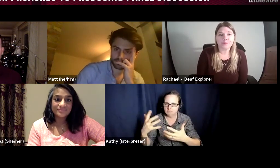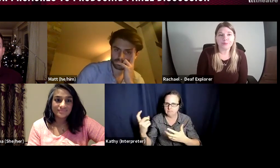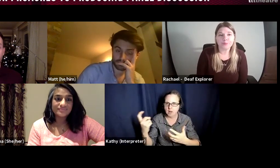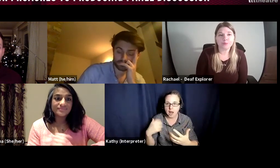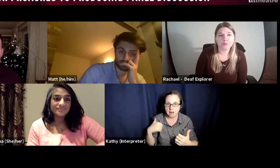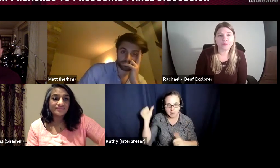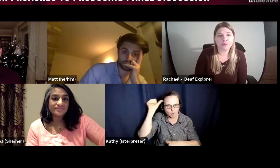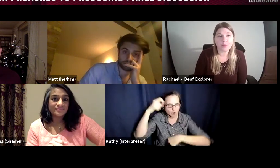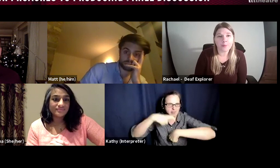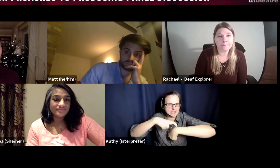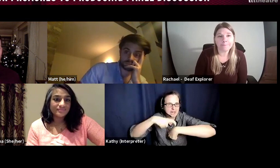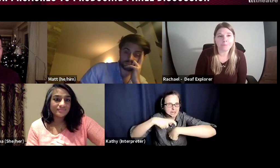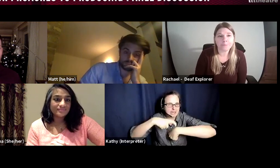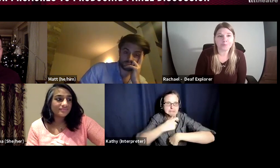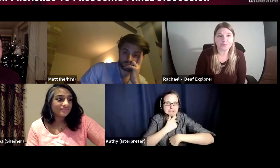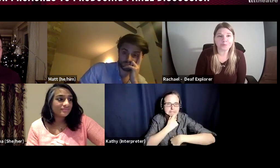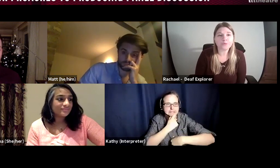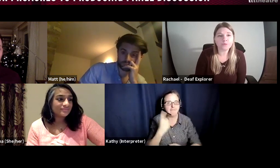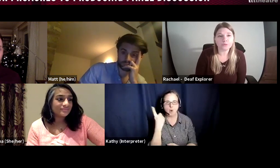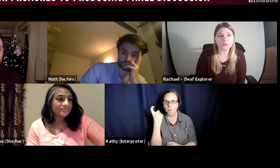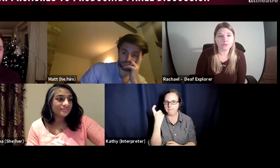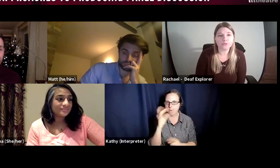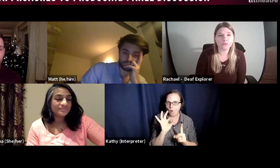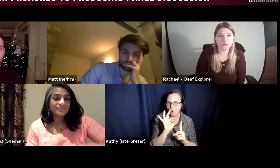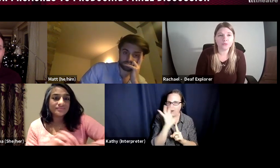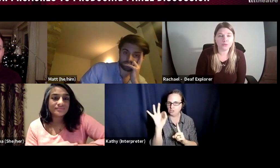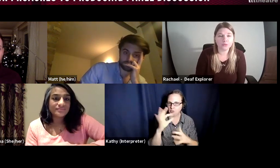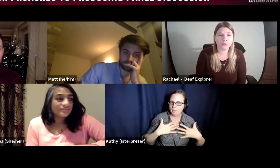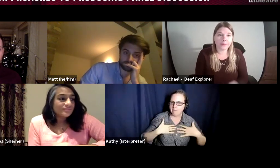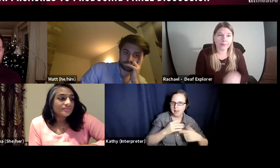of time, so I'd like to put one more important question to the panel before we move on to